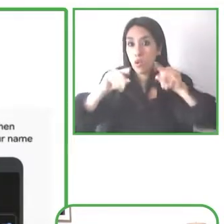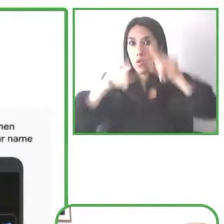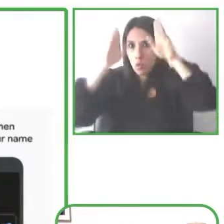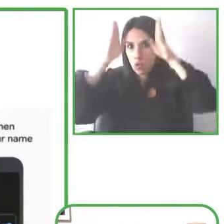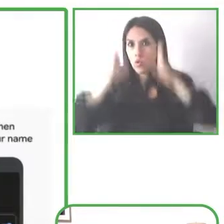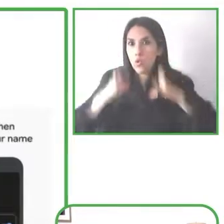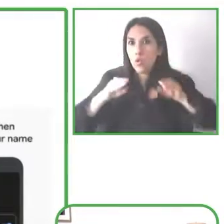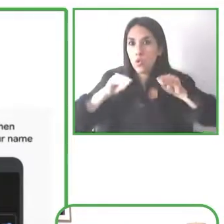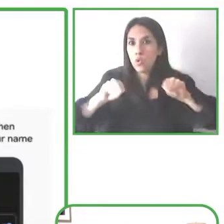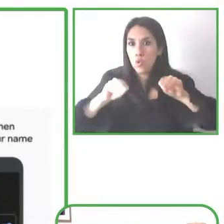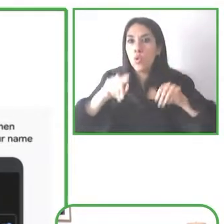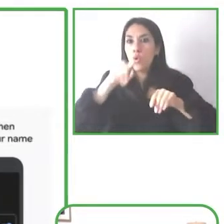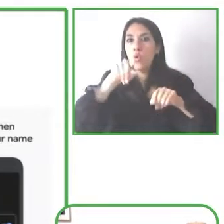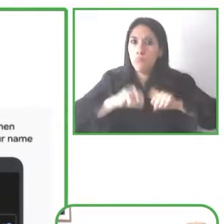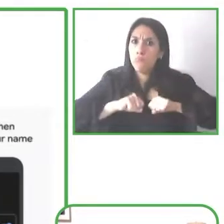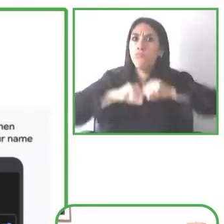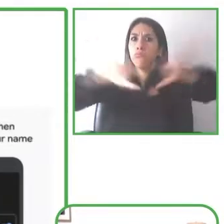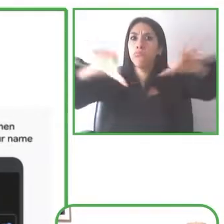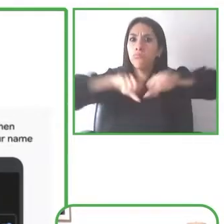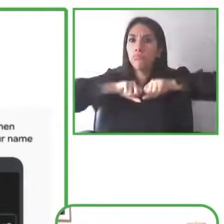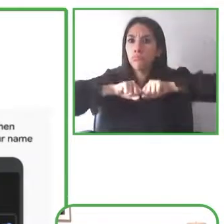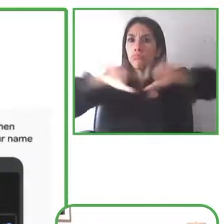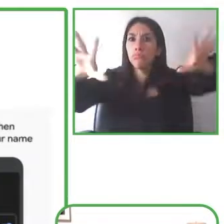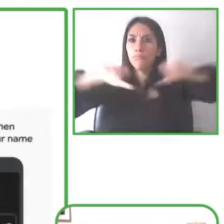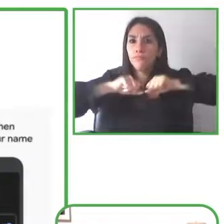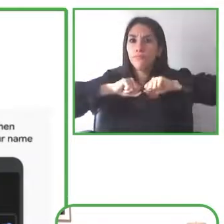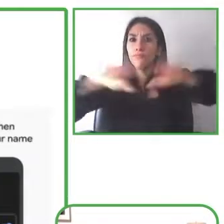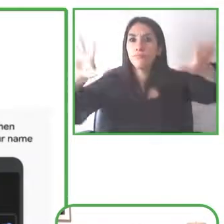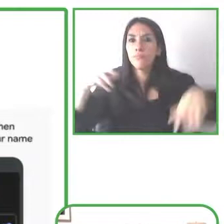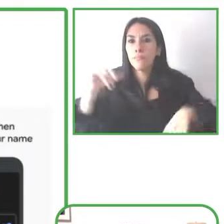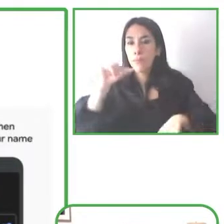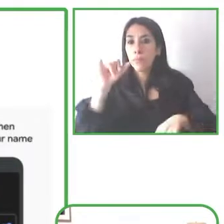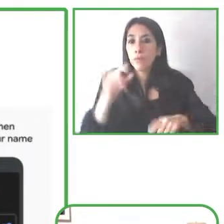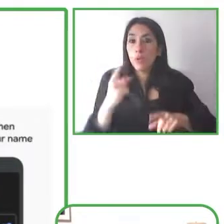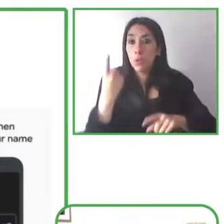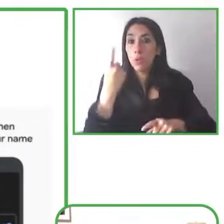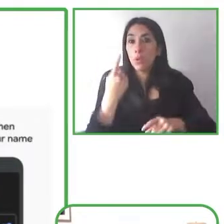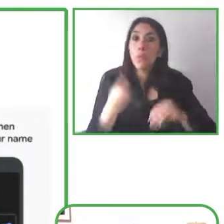another innovation on Android which is called live transcribe and sound